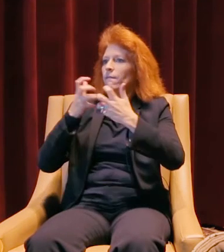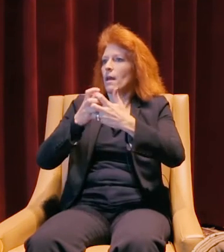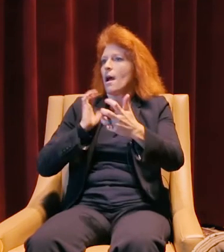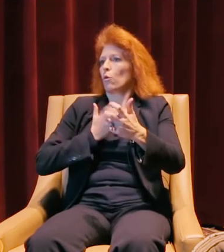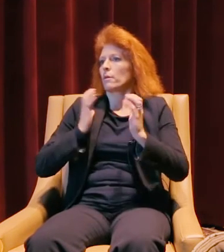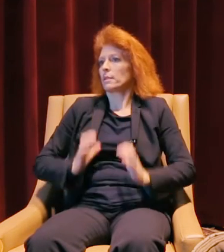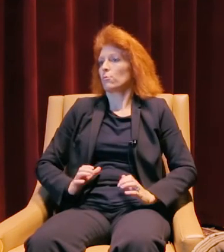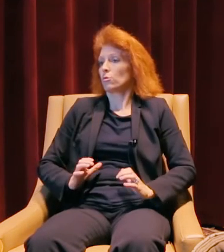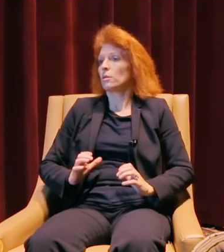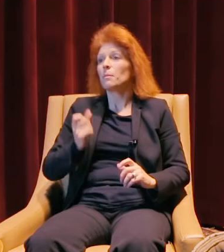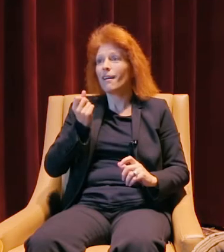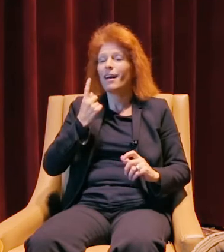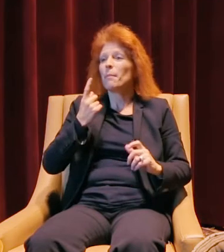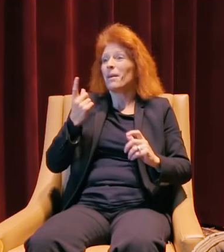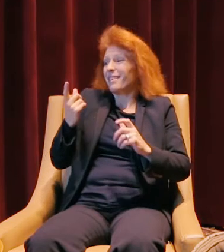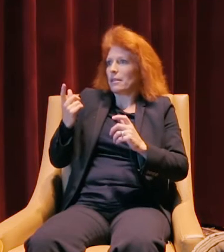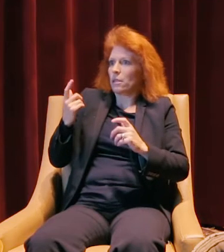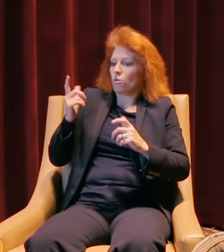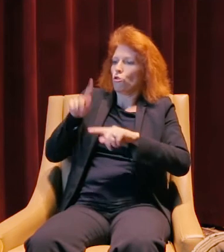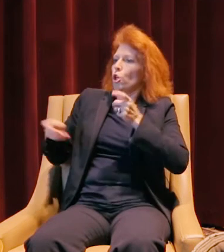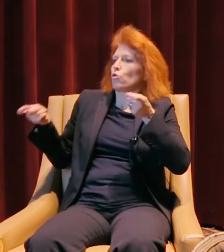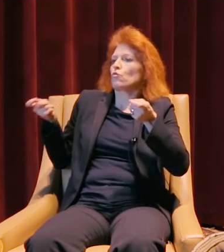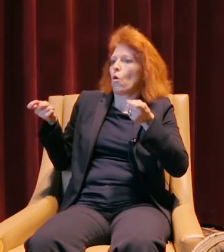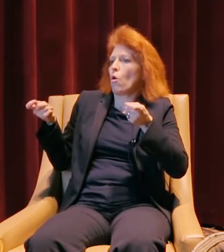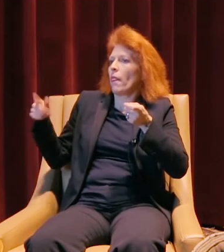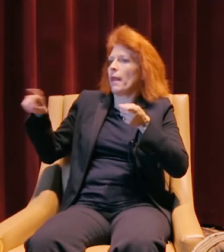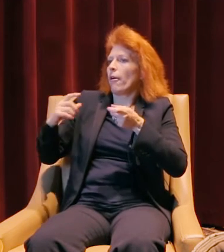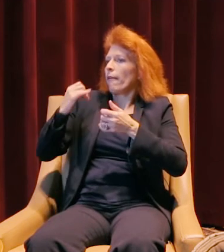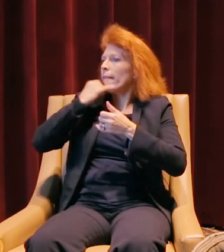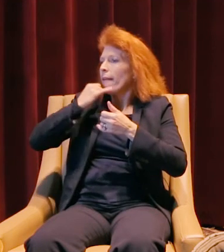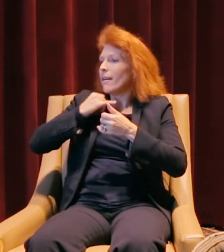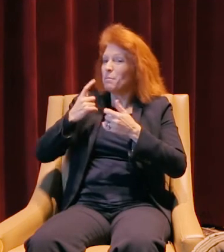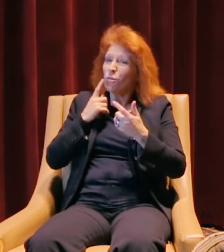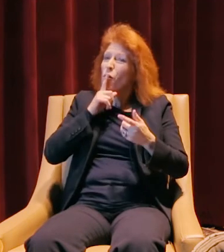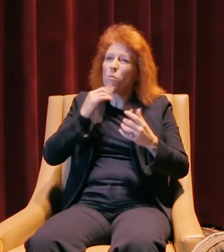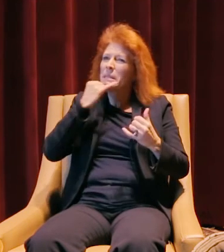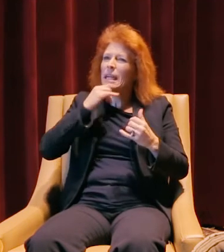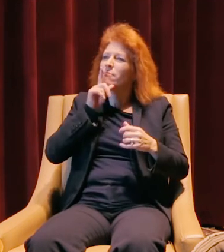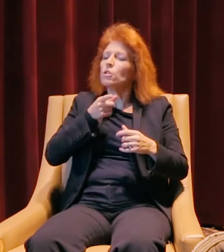But again, that was out of our control, out of our hands. I can't really think of any mistakes, just some learning.